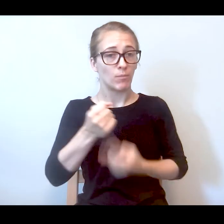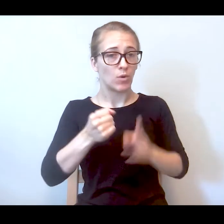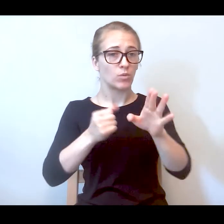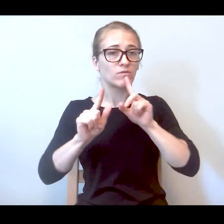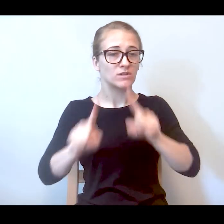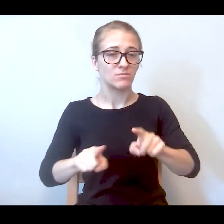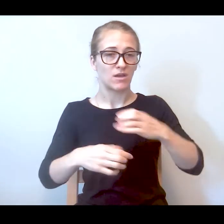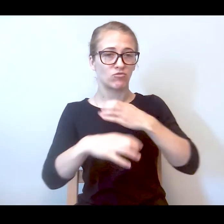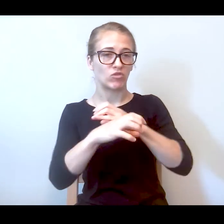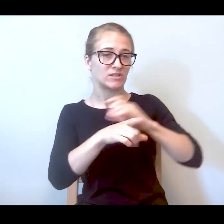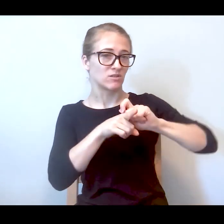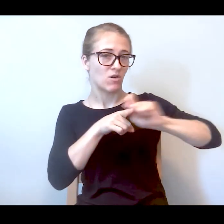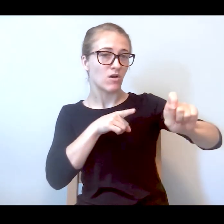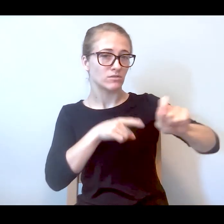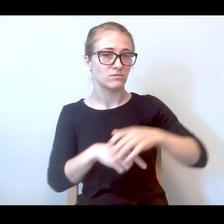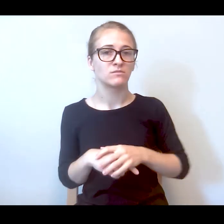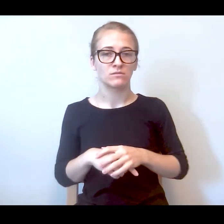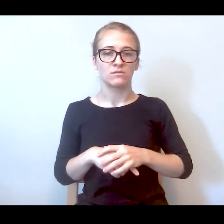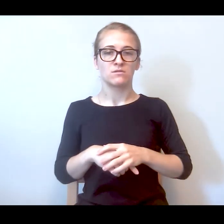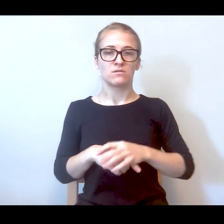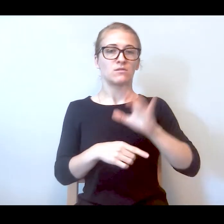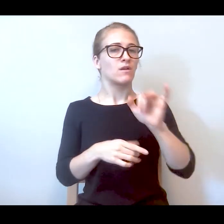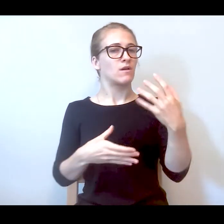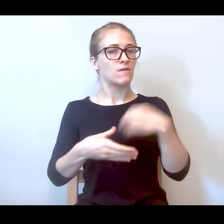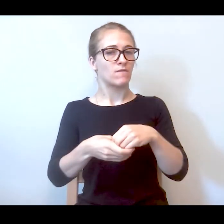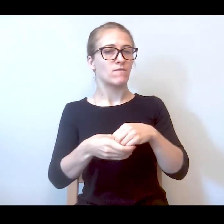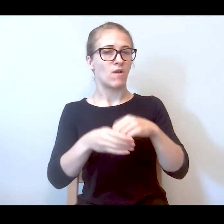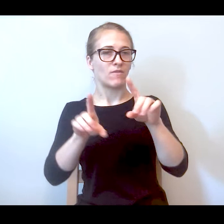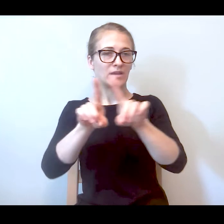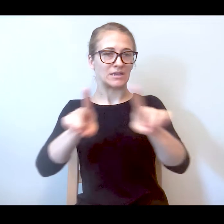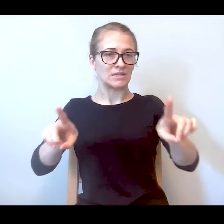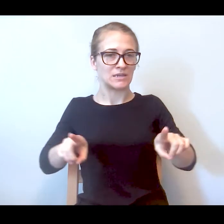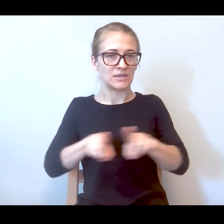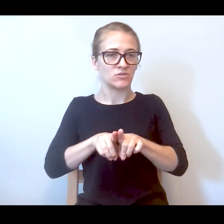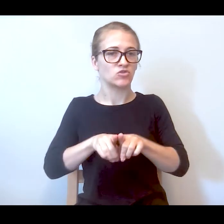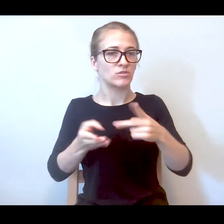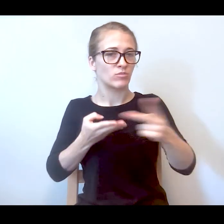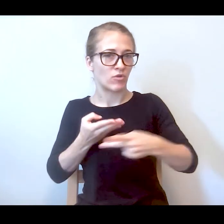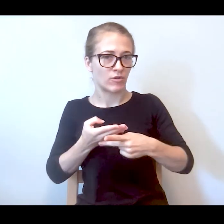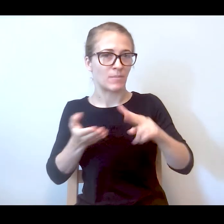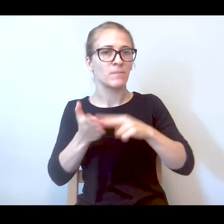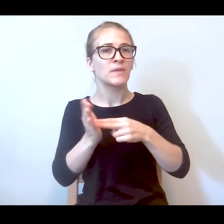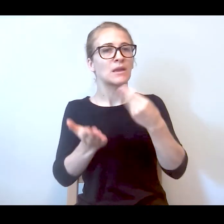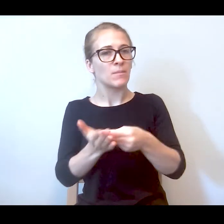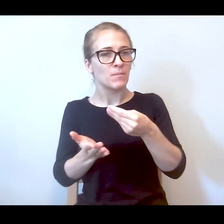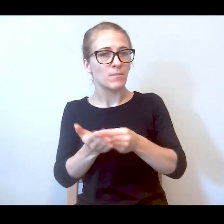So this was part of the district program which was money that was invested in changing the way that the